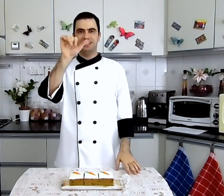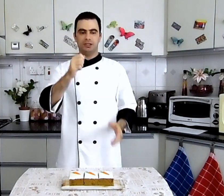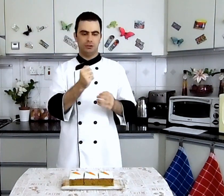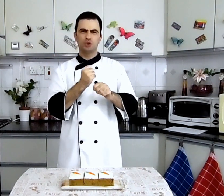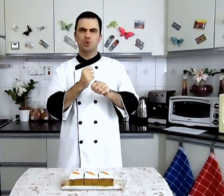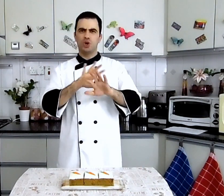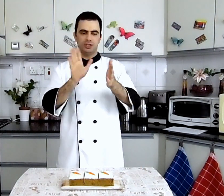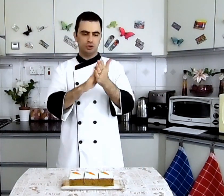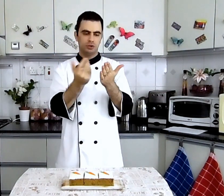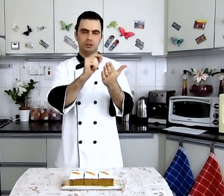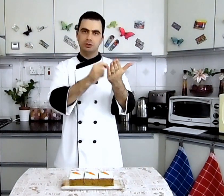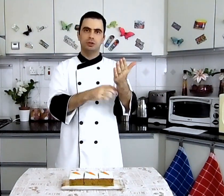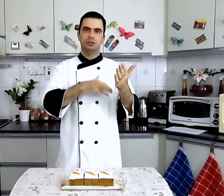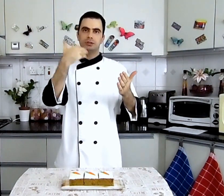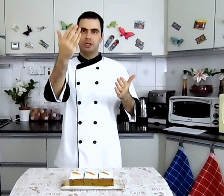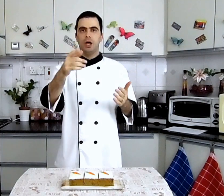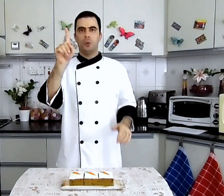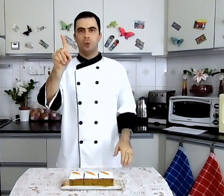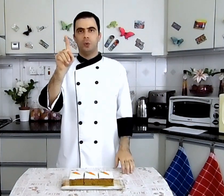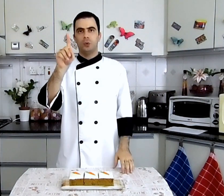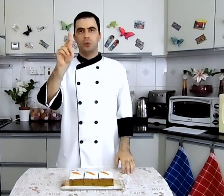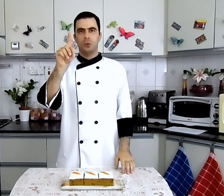please leave a comment رجاءًا اكتبولي تعليق